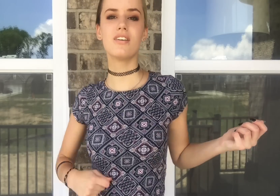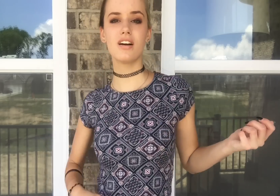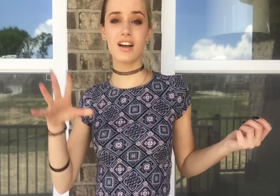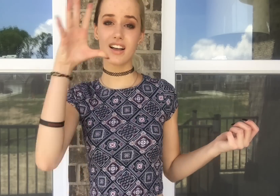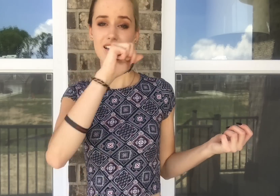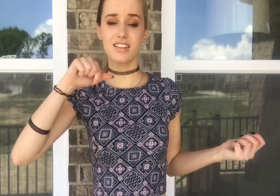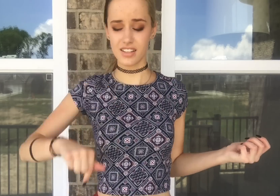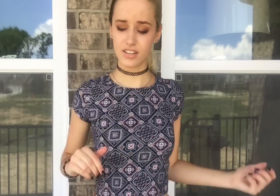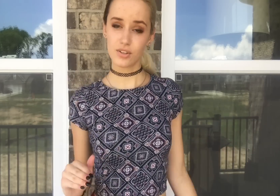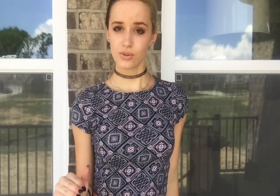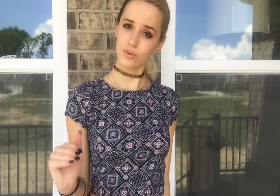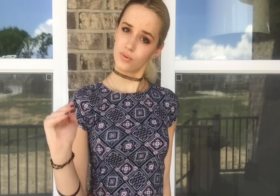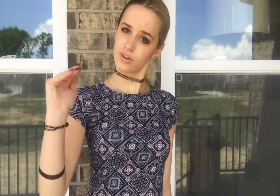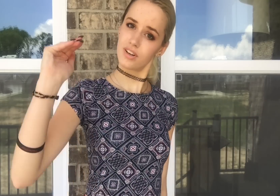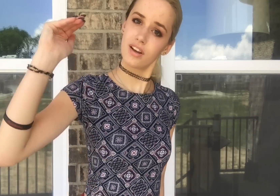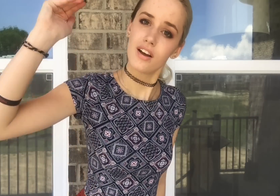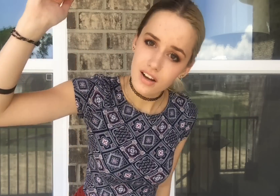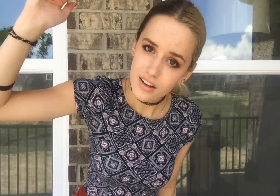Well, I guess this is growing up